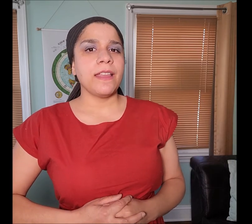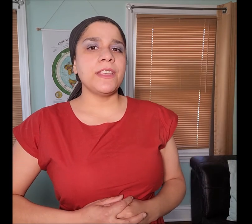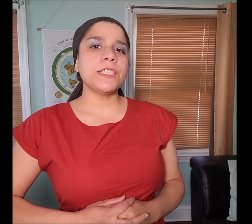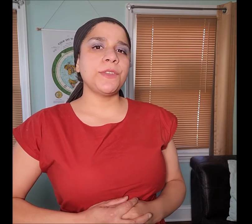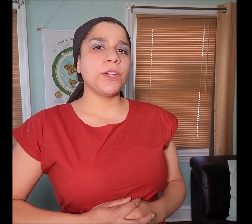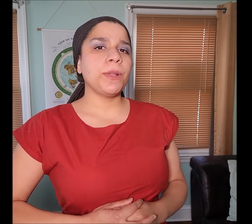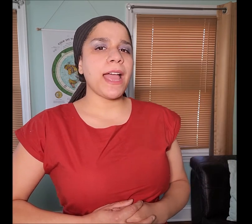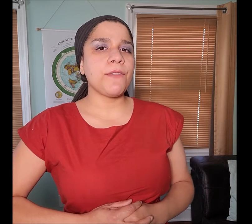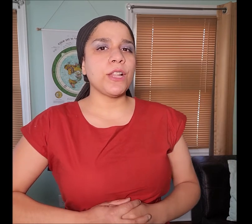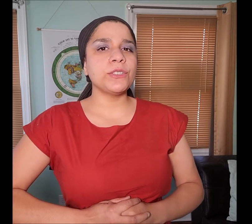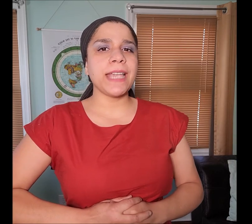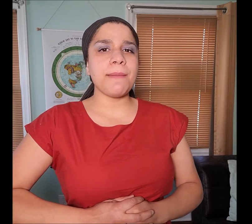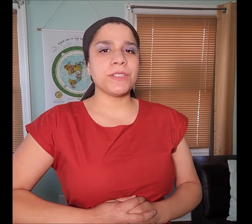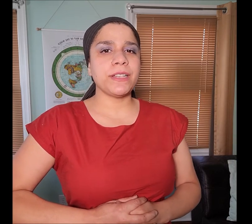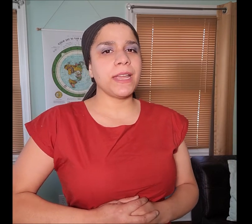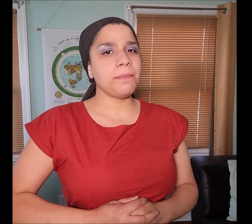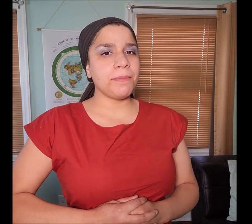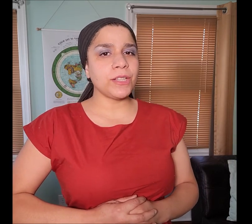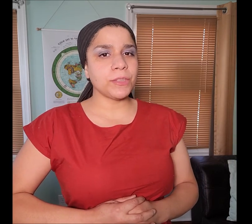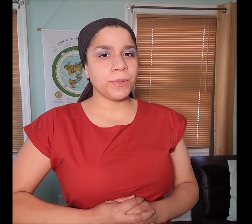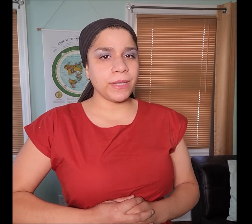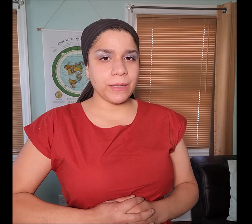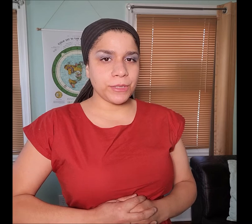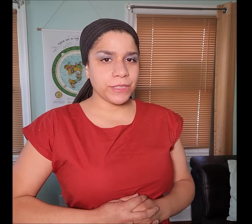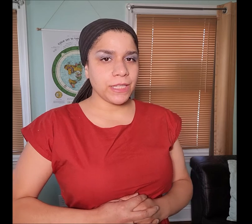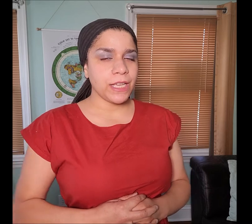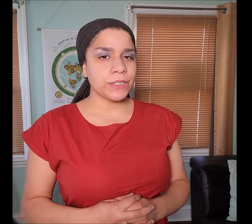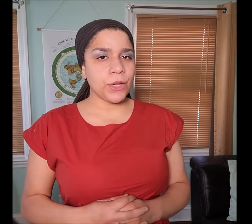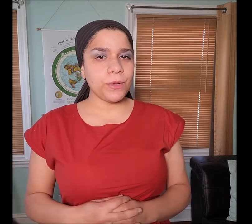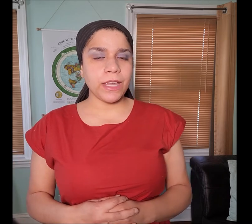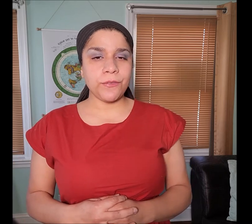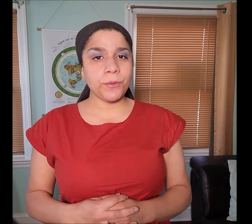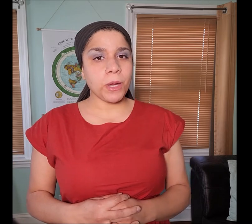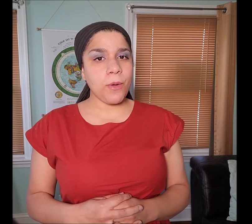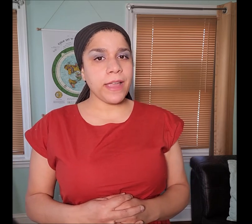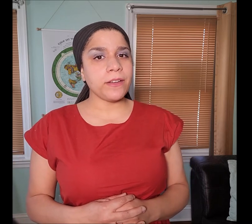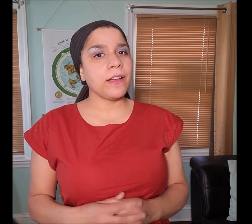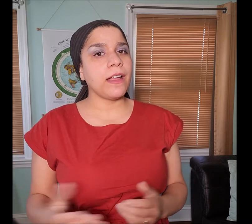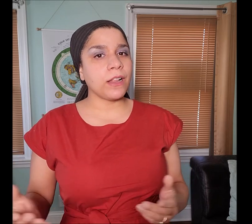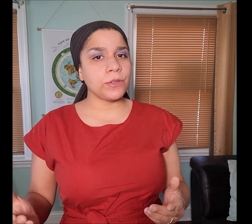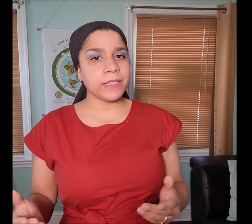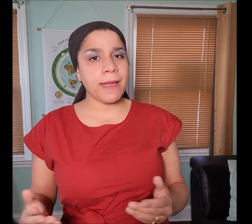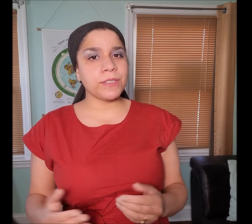This video will have closed caption in multiple languages, so if you require a closed caption